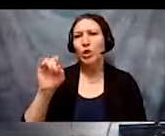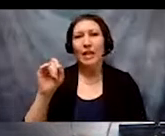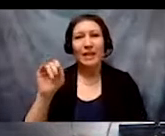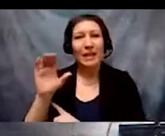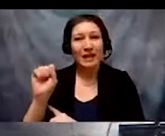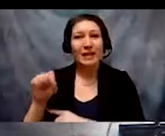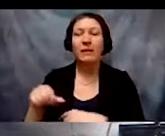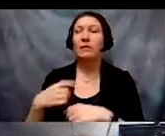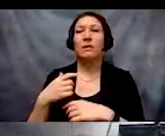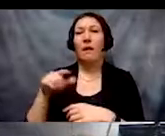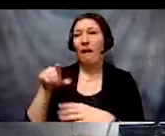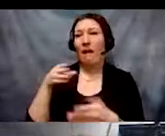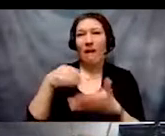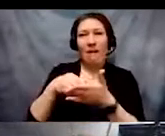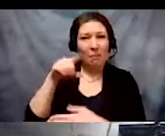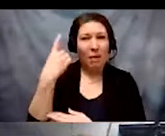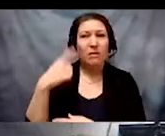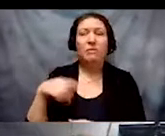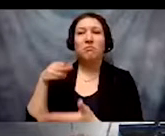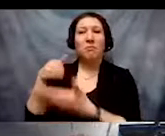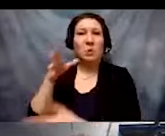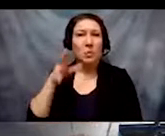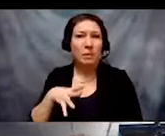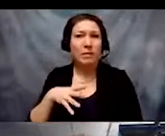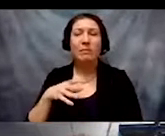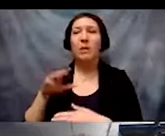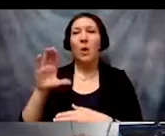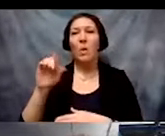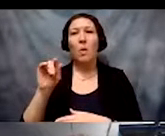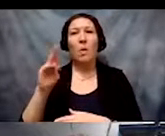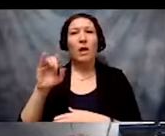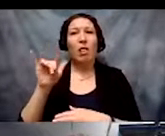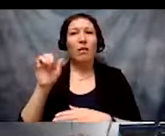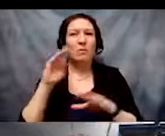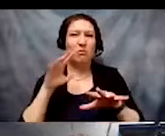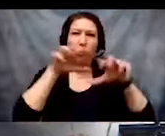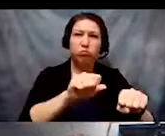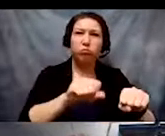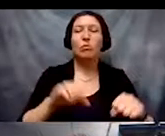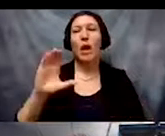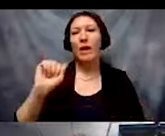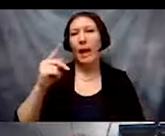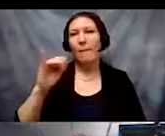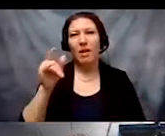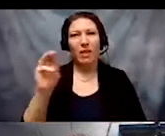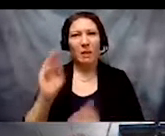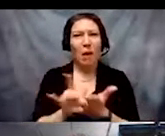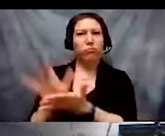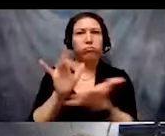colonialism, imperialism and capitalism. This systemic oppression leads